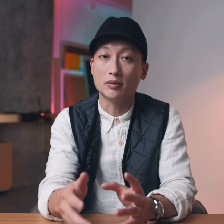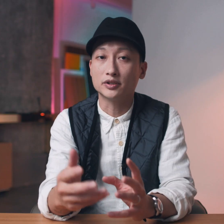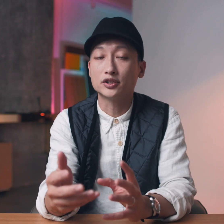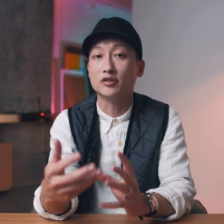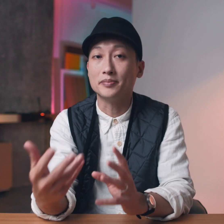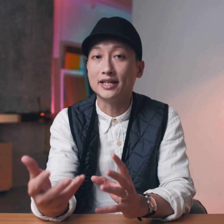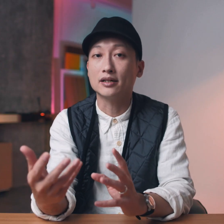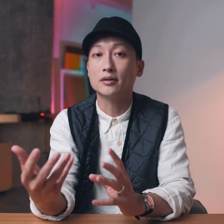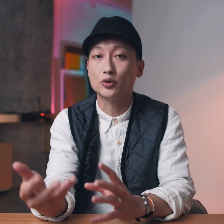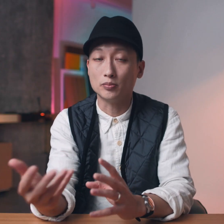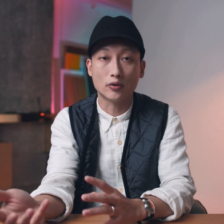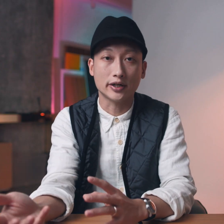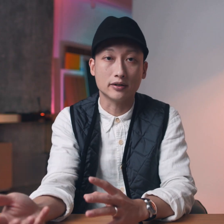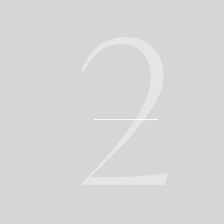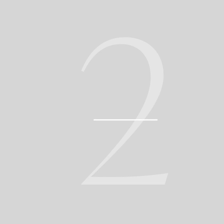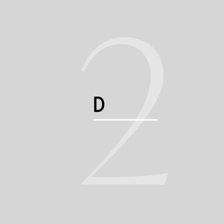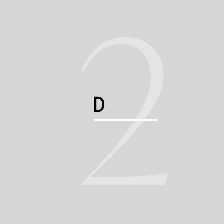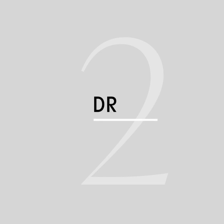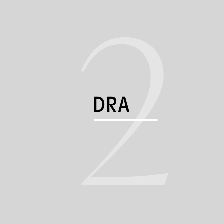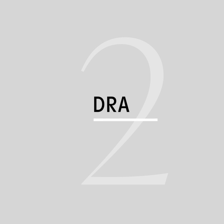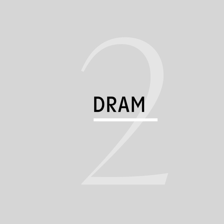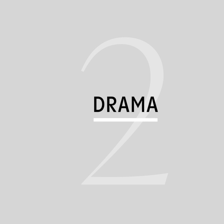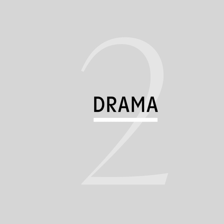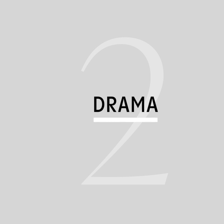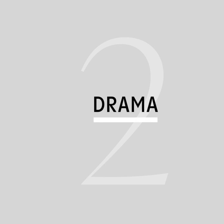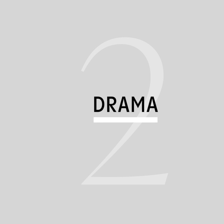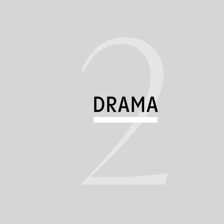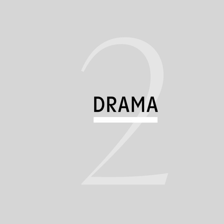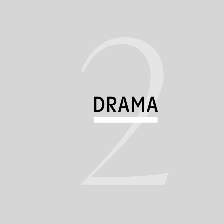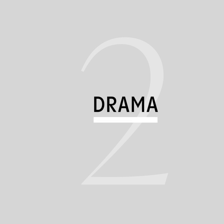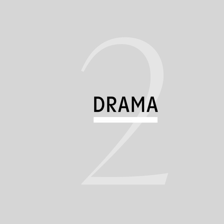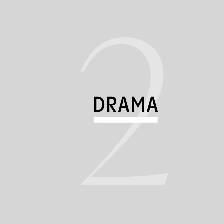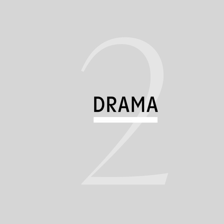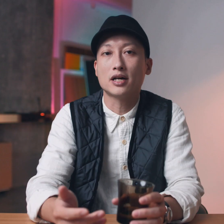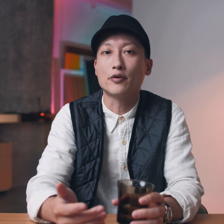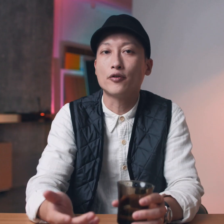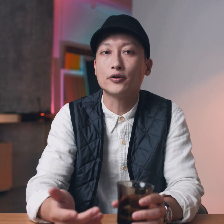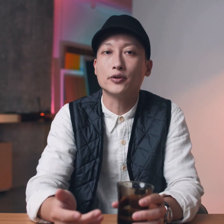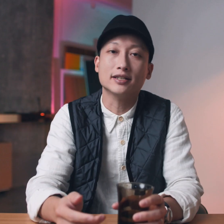the composition of being too boring tip number two drama people who take risks are referred to